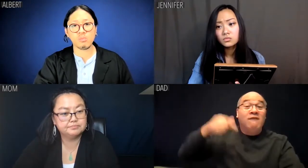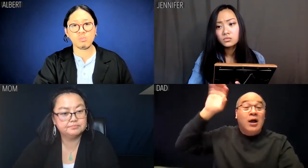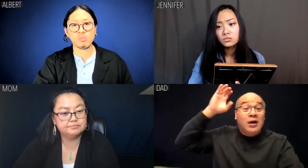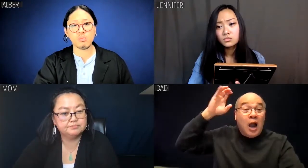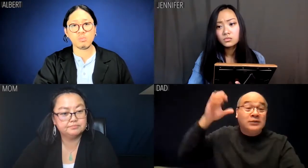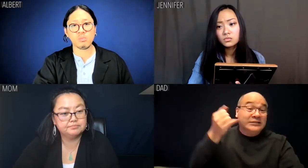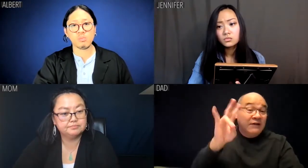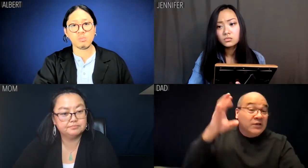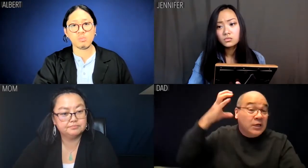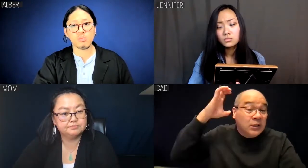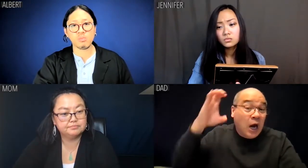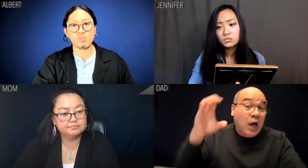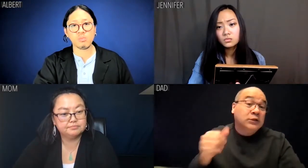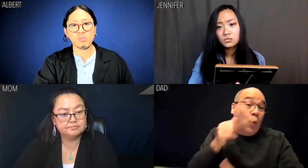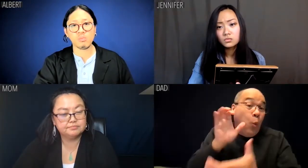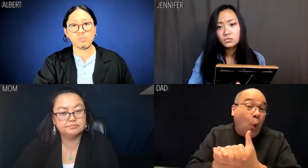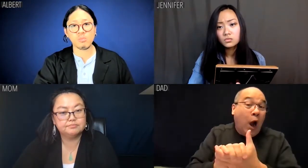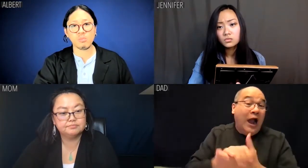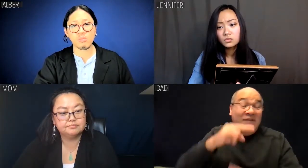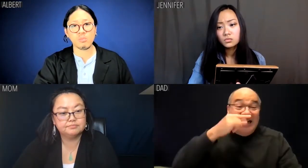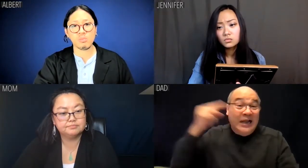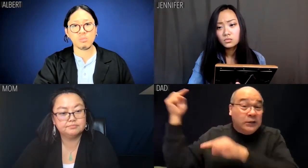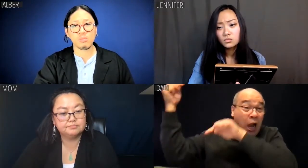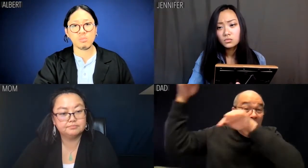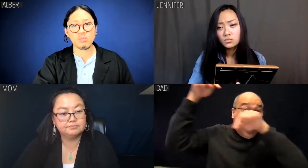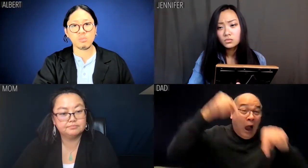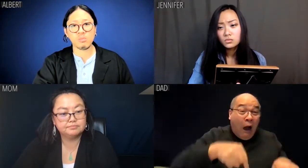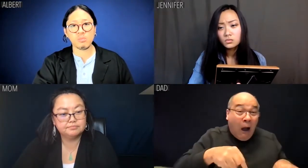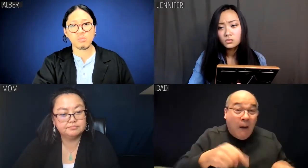even though any old European fellow could get naturalized with his wife, his three kids and 17 cousins.